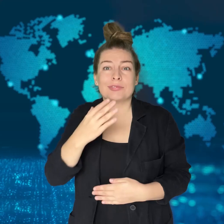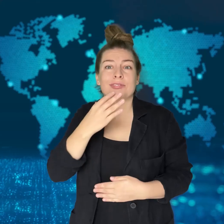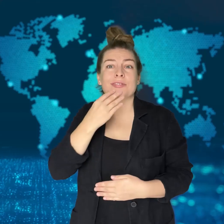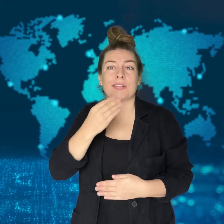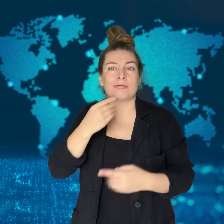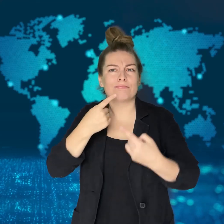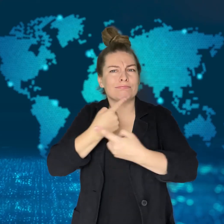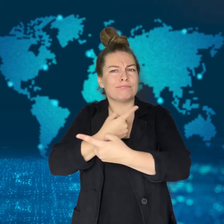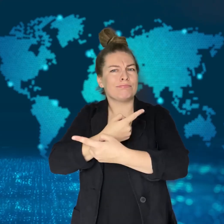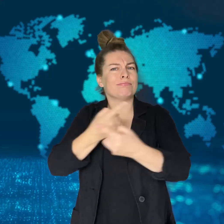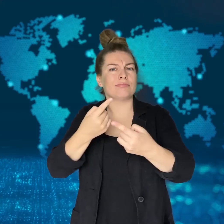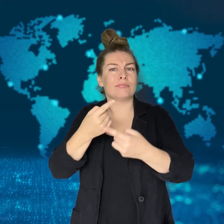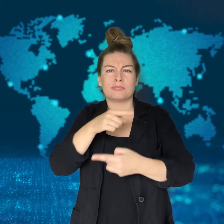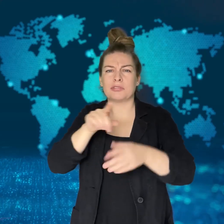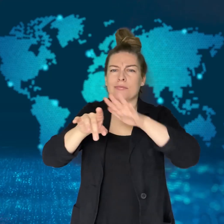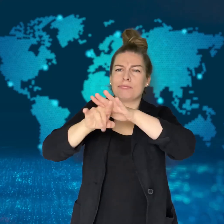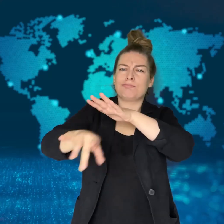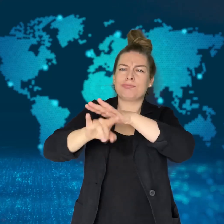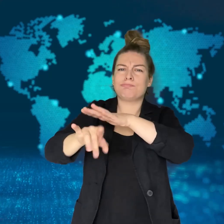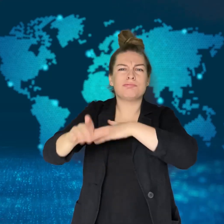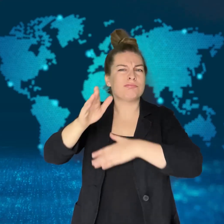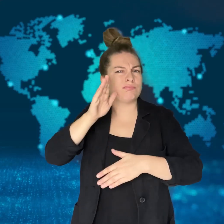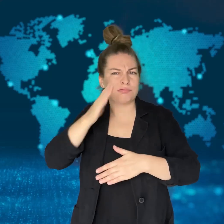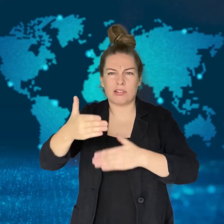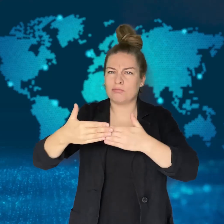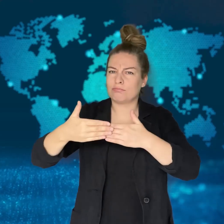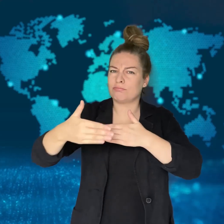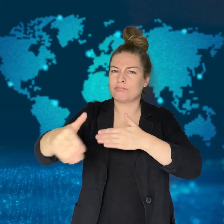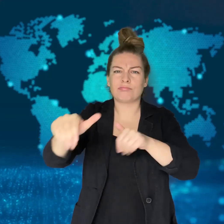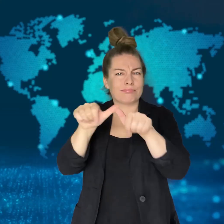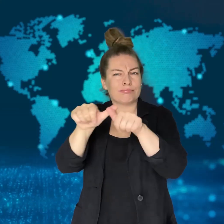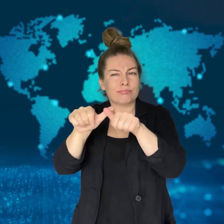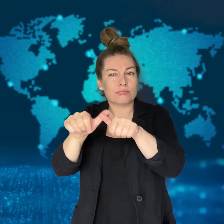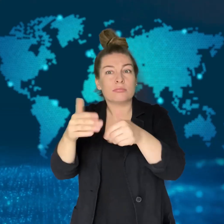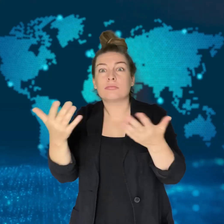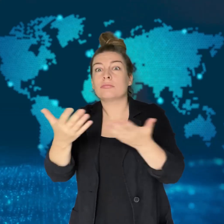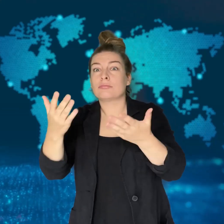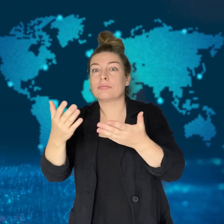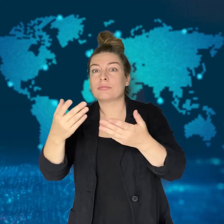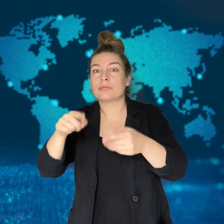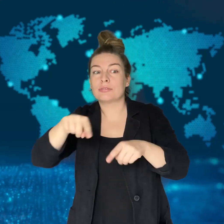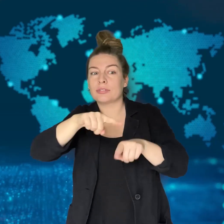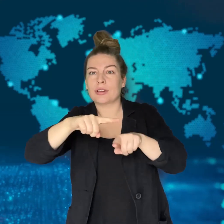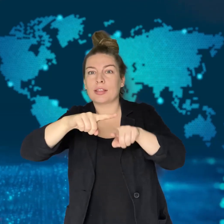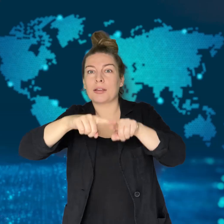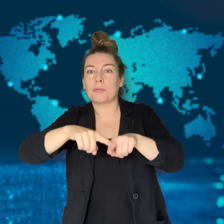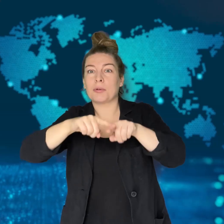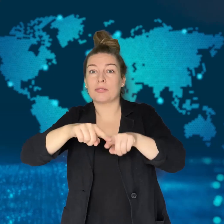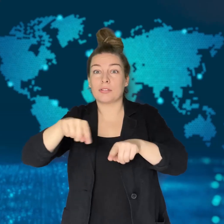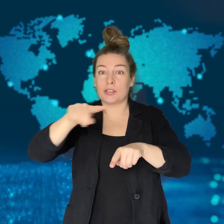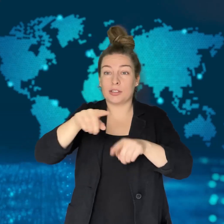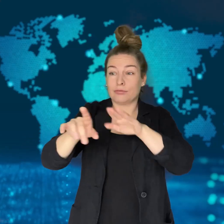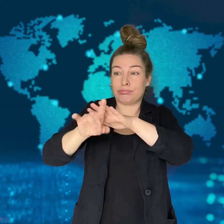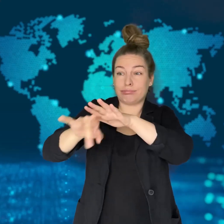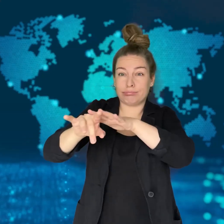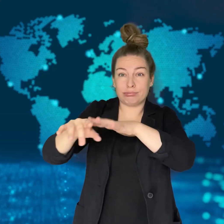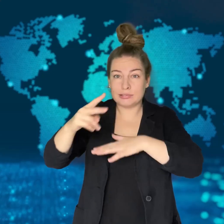the fighting are able to return to their homes safely.